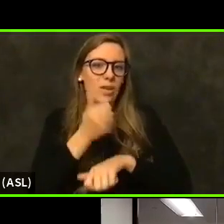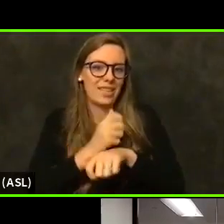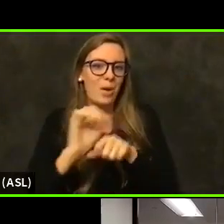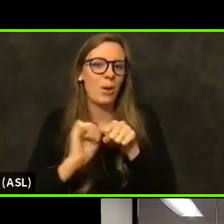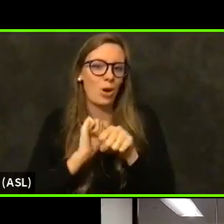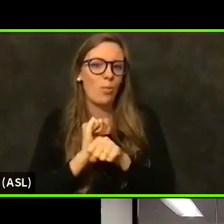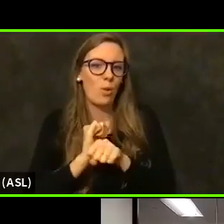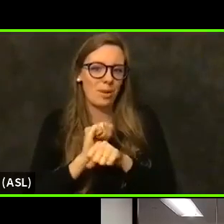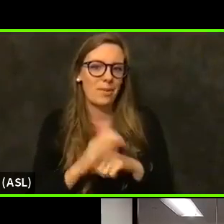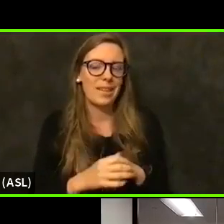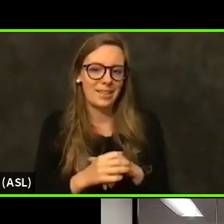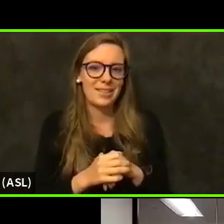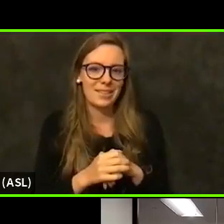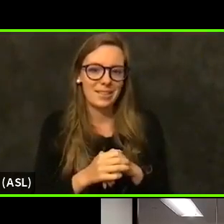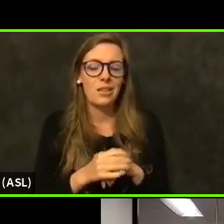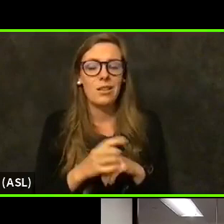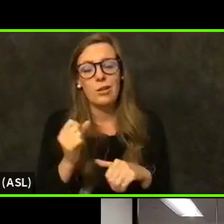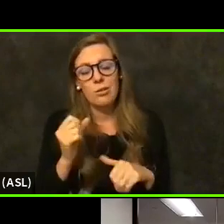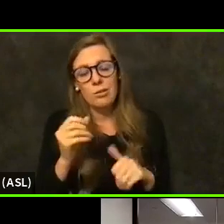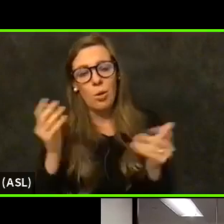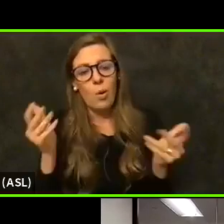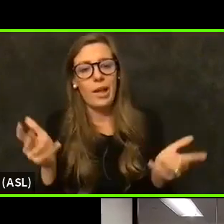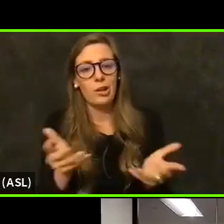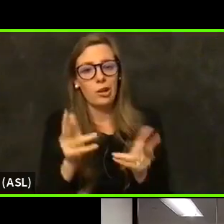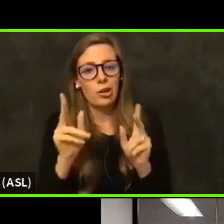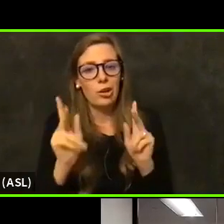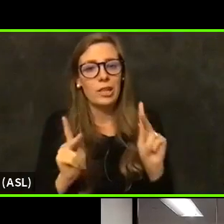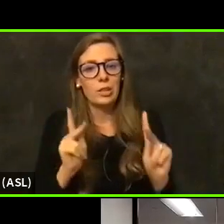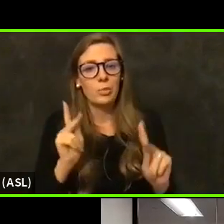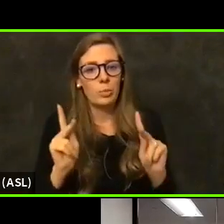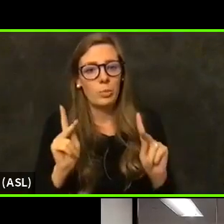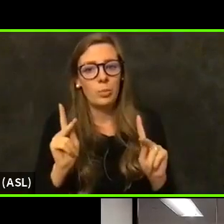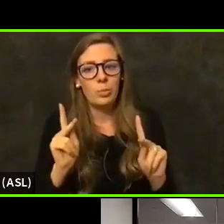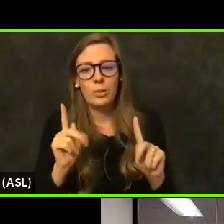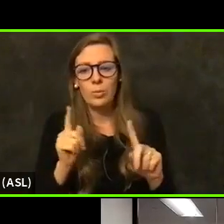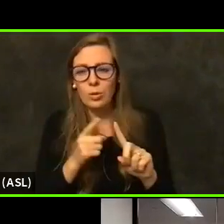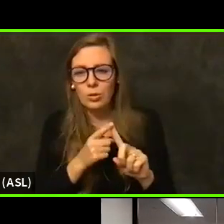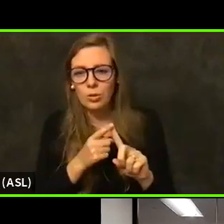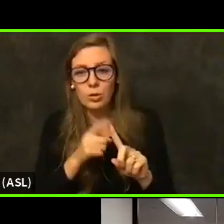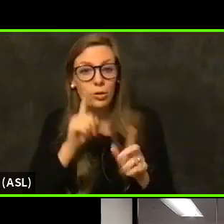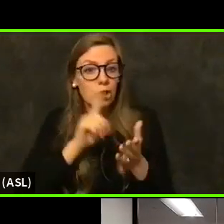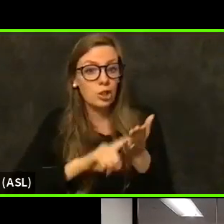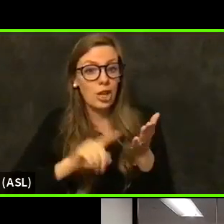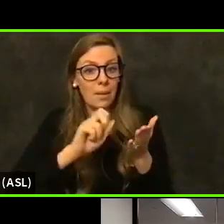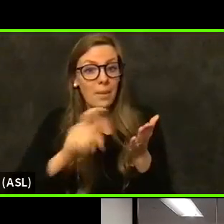And I encourage people to keep checking back on our website and allow my